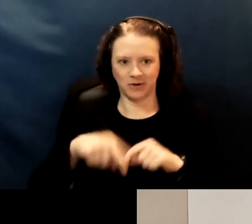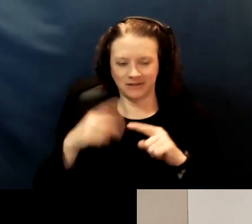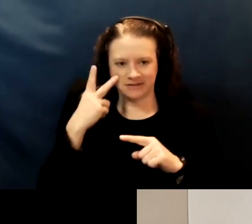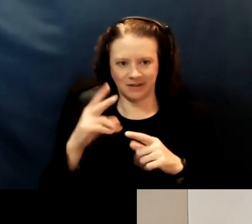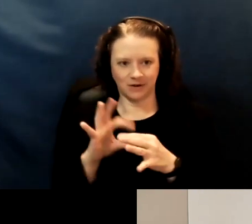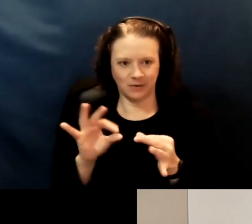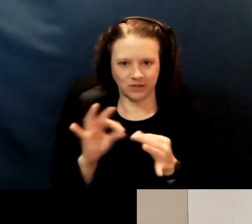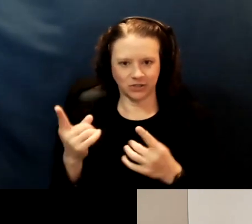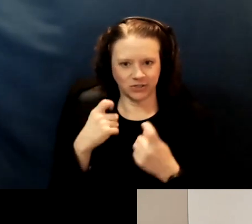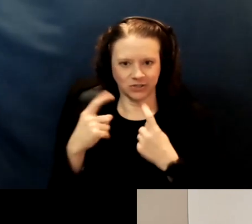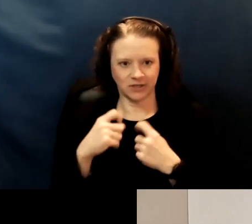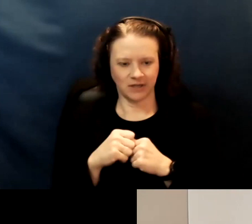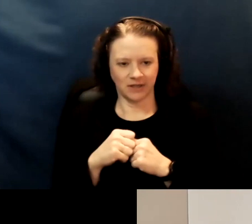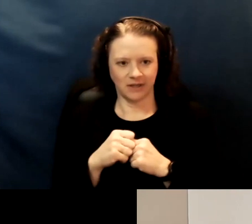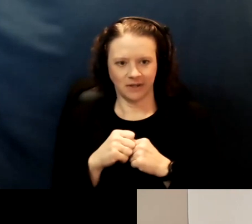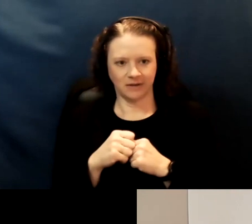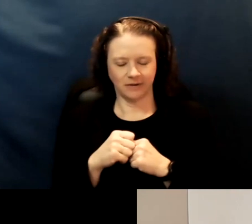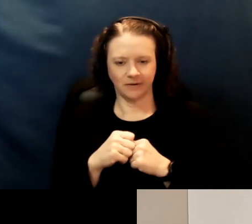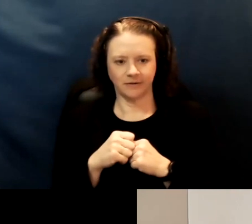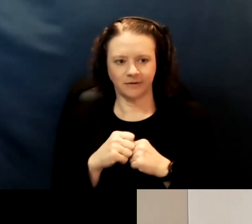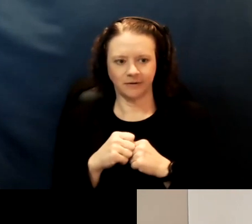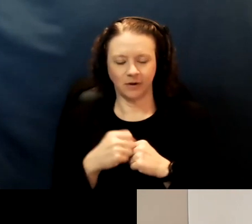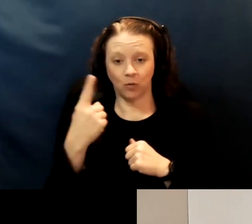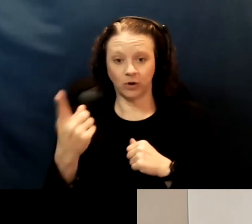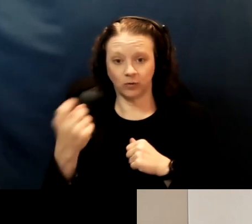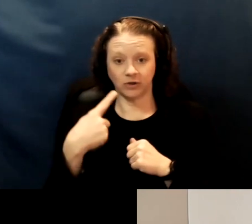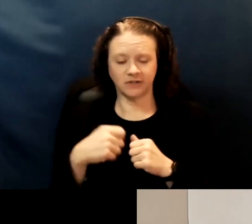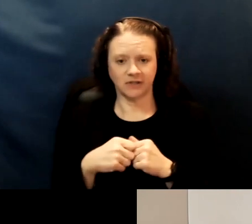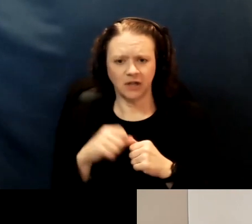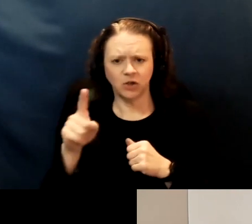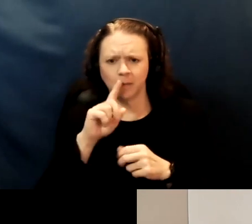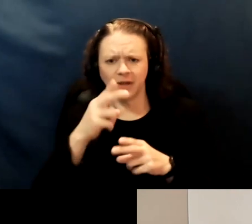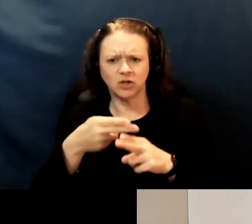So, one of them is, you mentioned on RFP that is due this week,